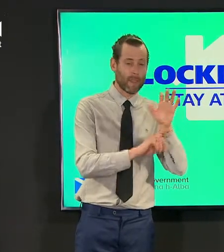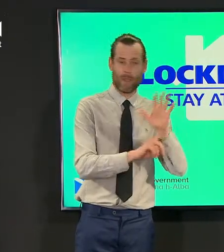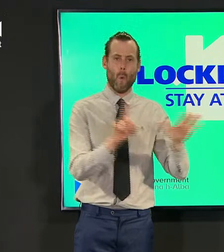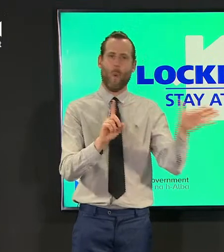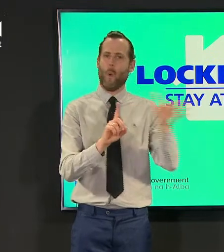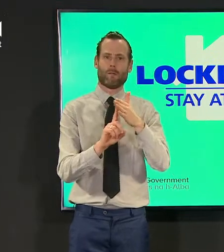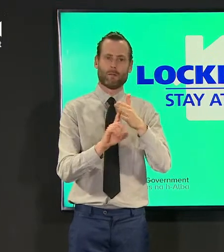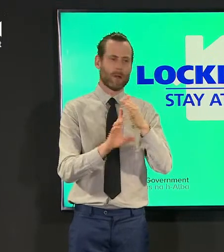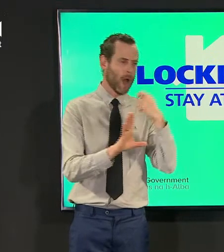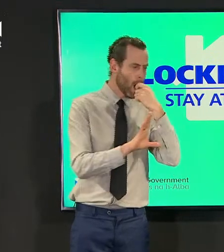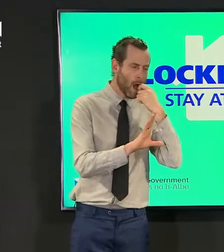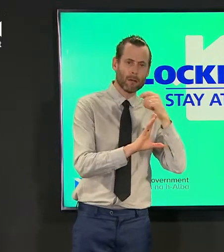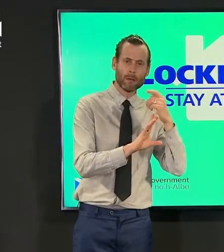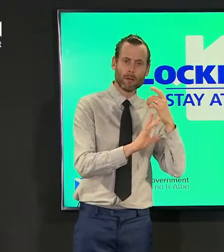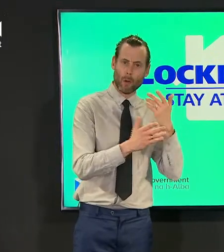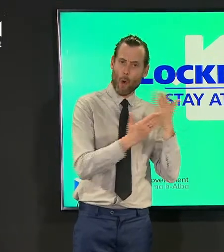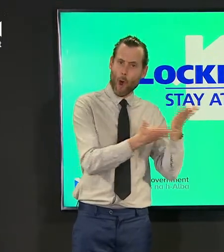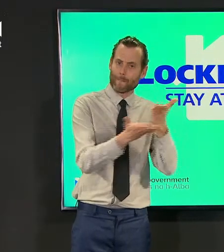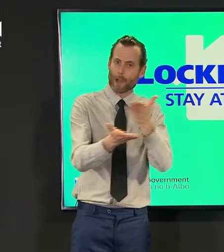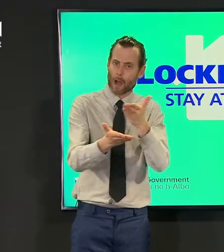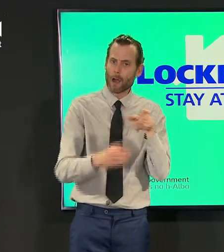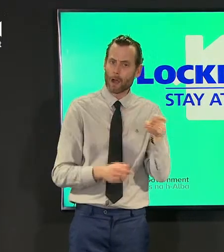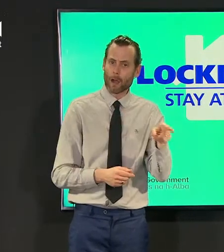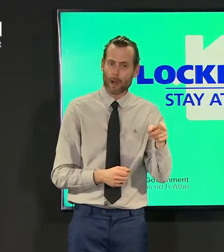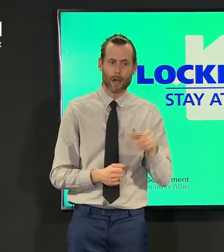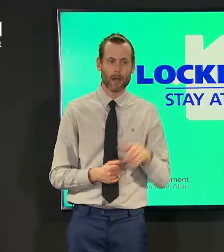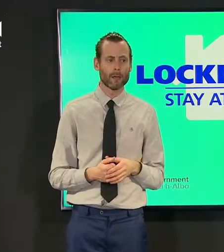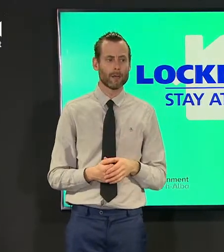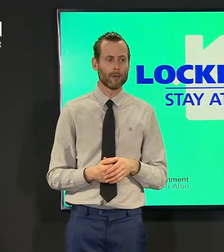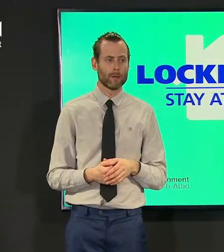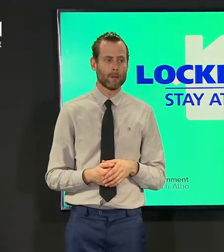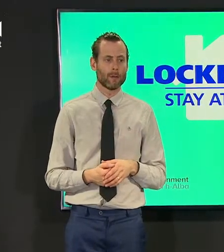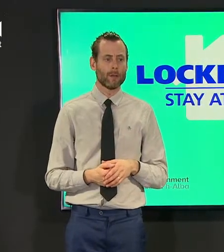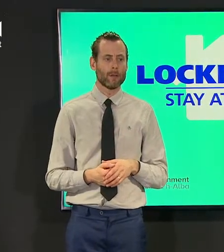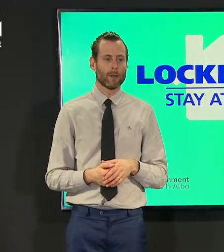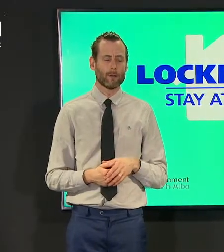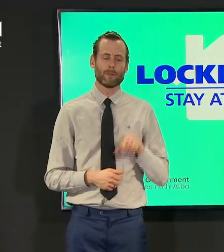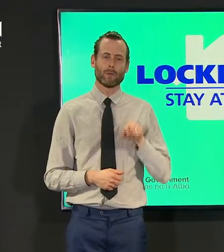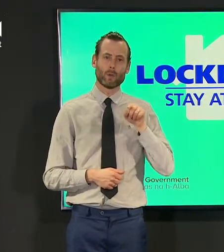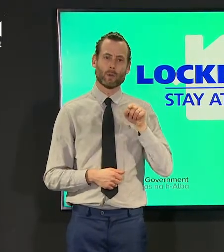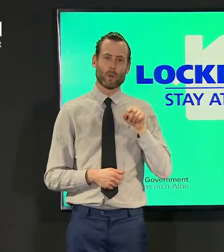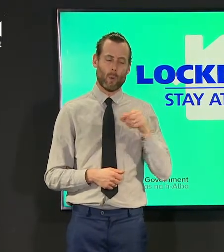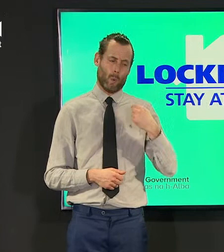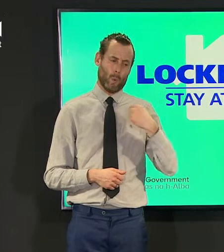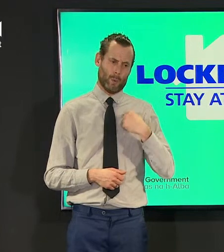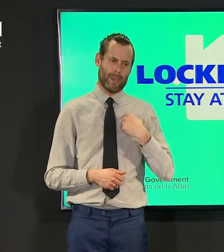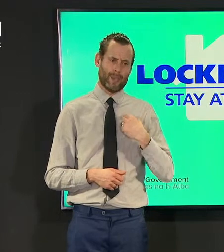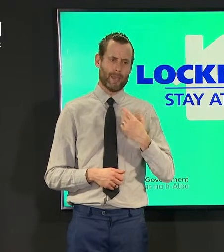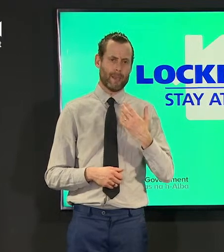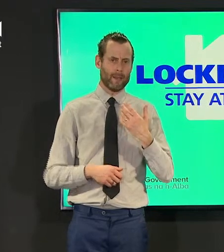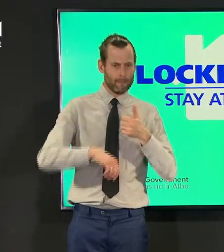engaged now with us in and there will be more to come in bringing forward their propositions about